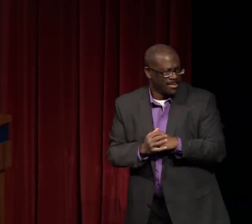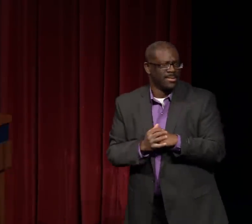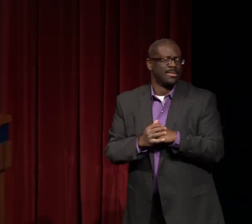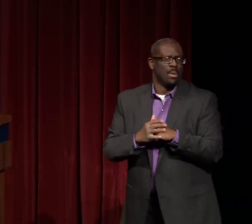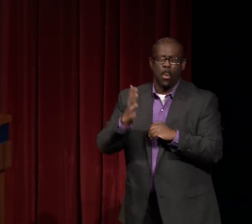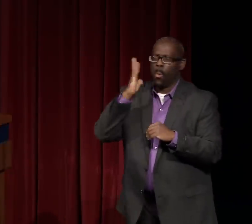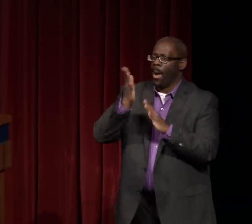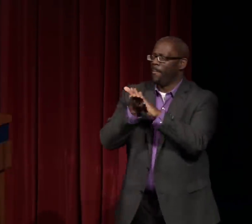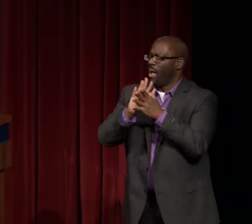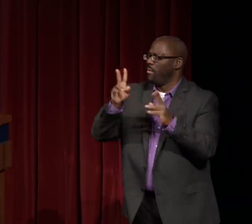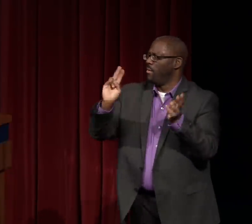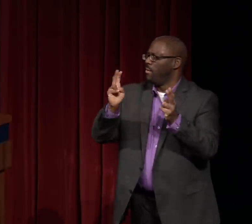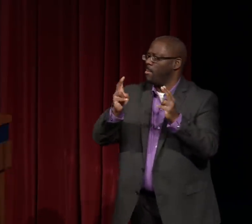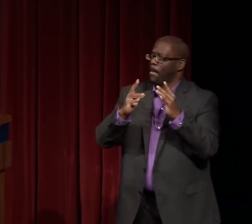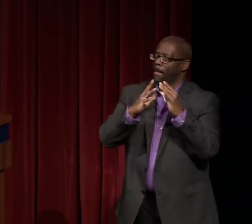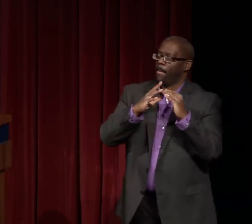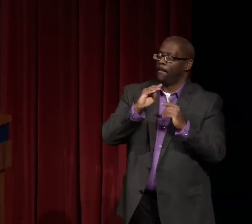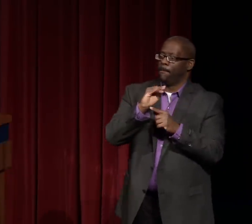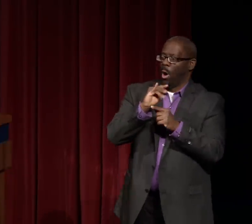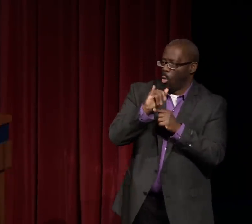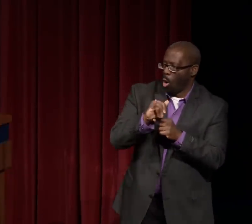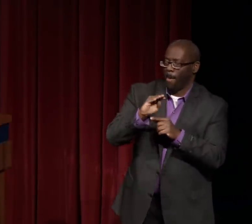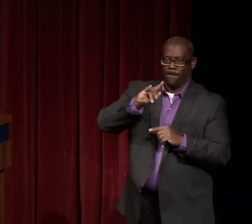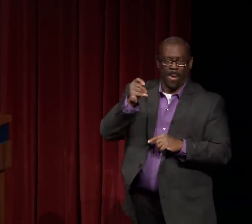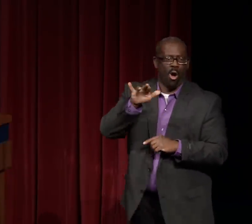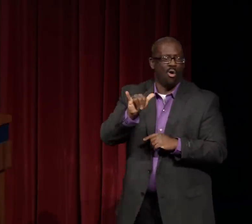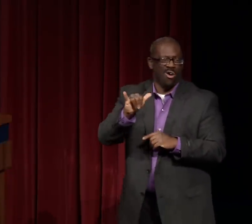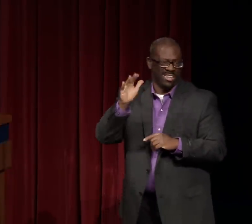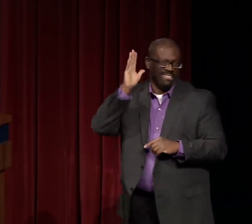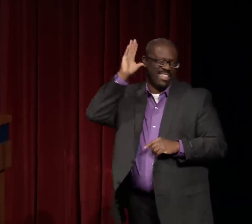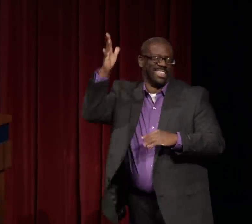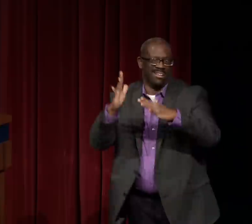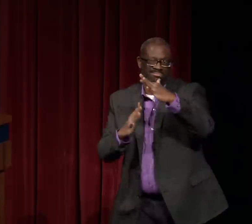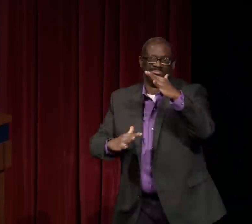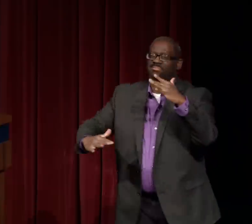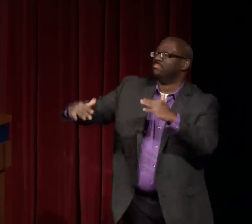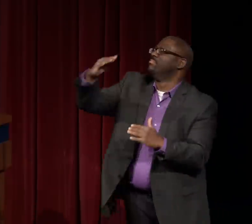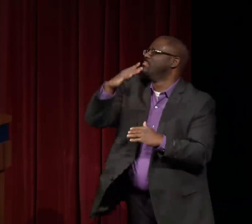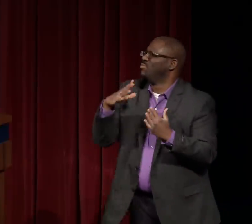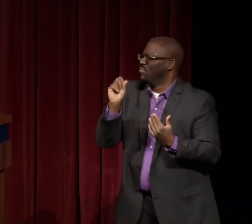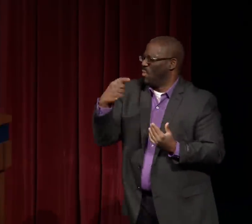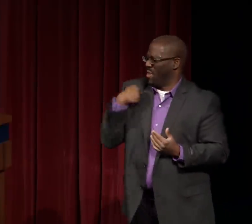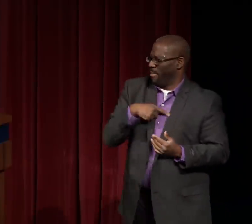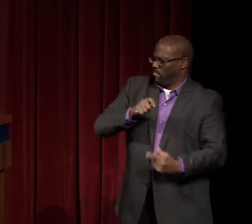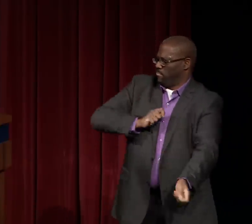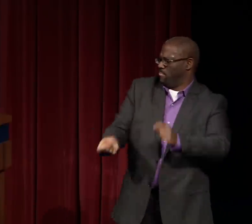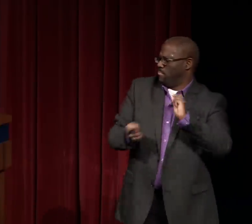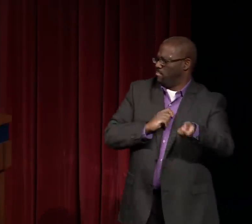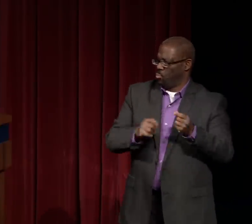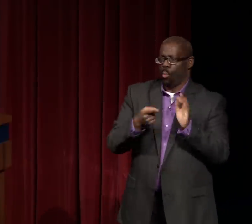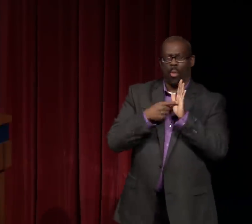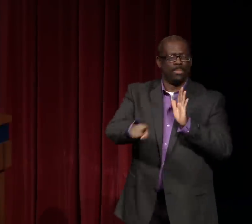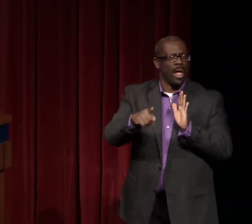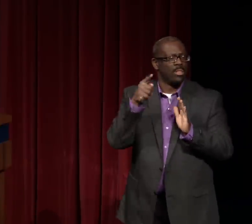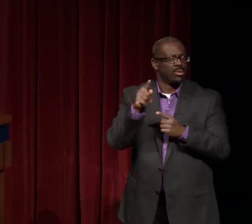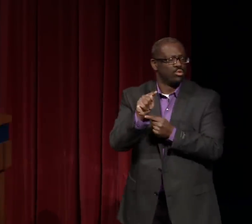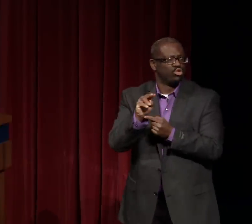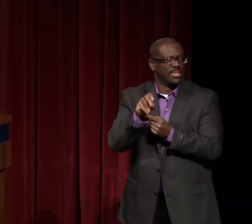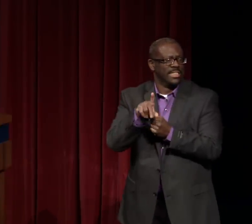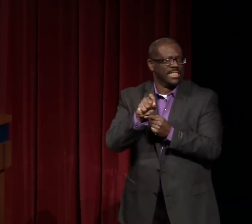that we are becoming a more diverse community. And we know that people of color will no longer